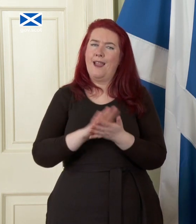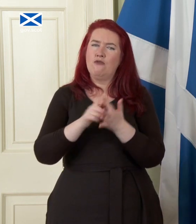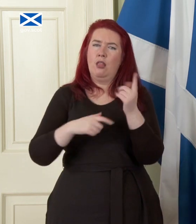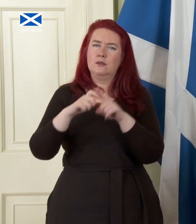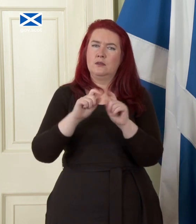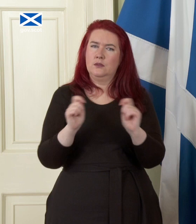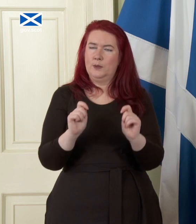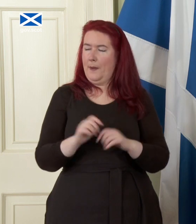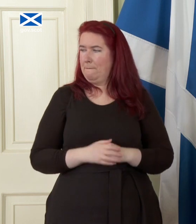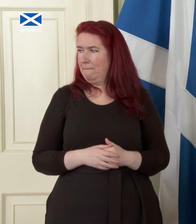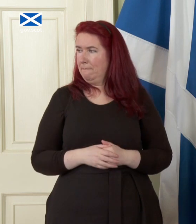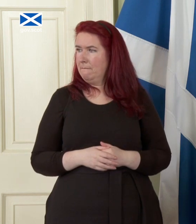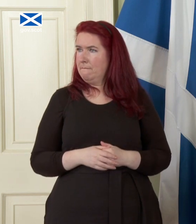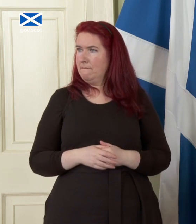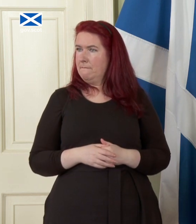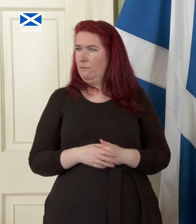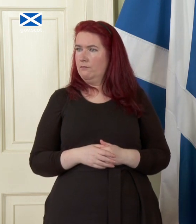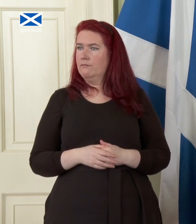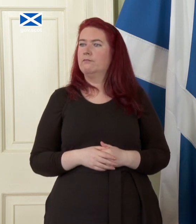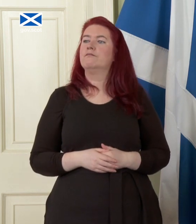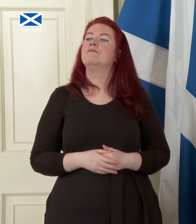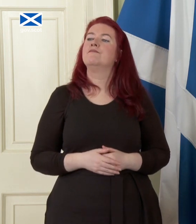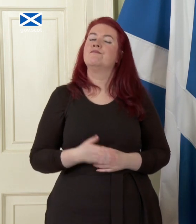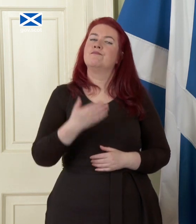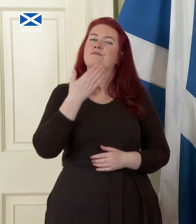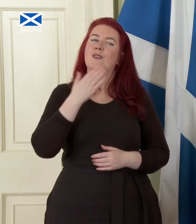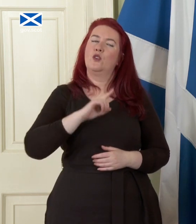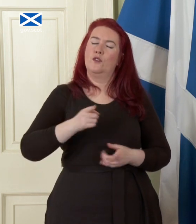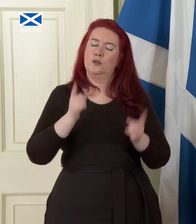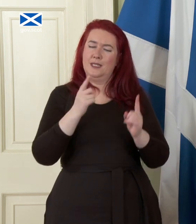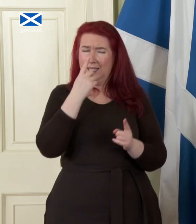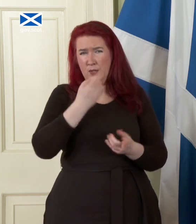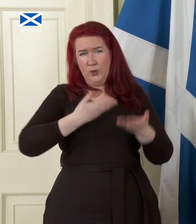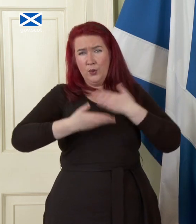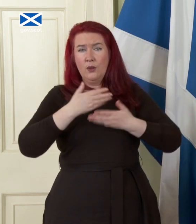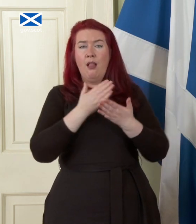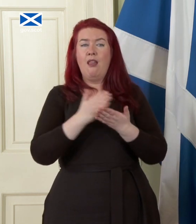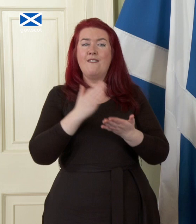thank you first Minister just a little bit more clarity on time scales please um I know you